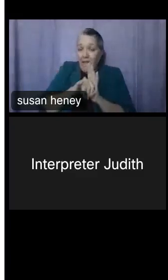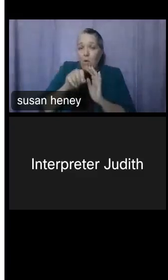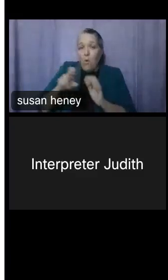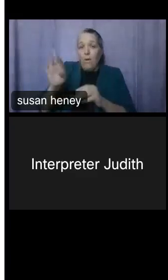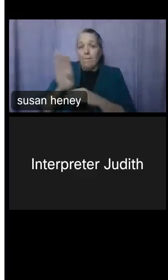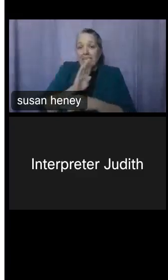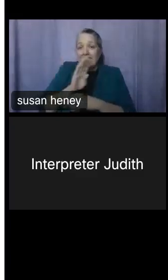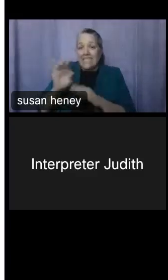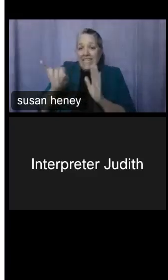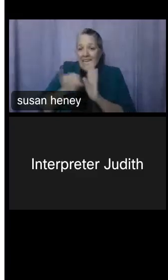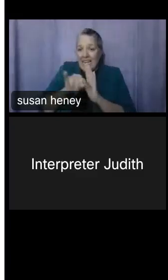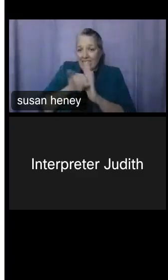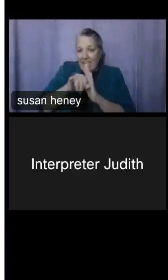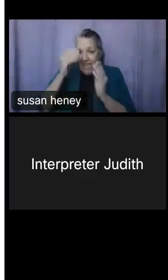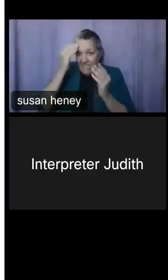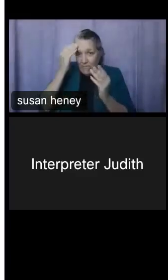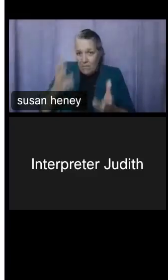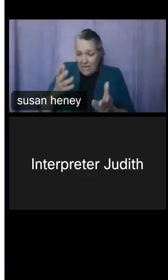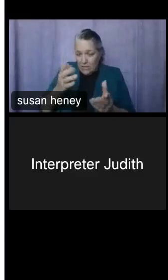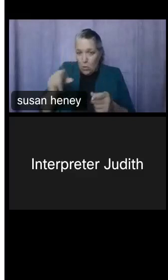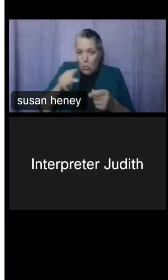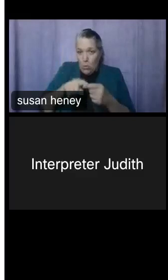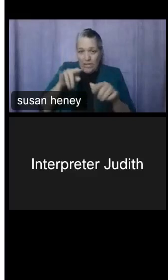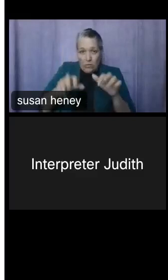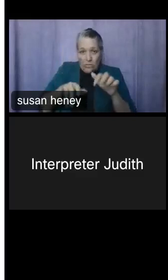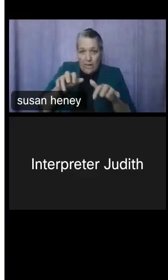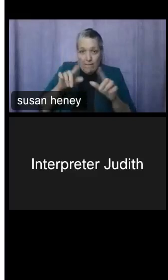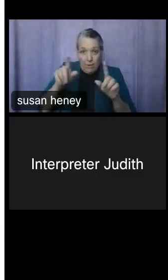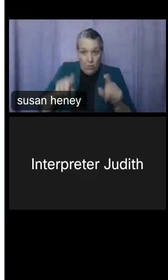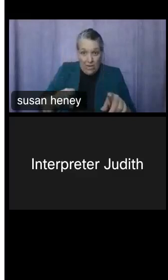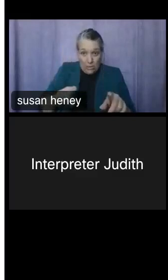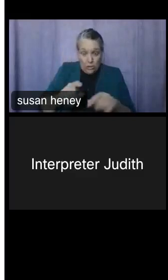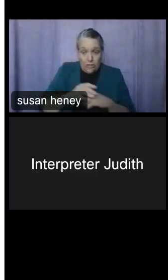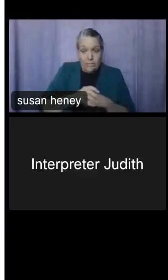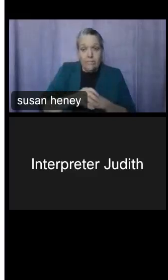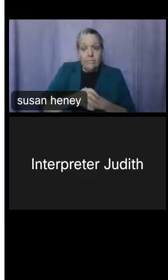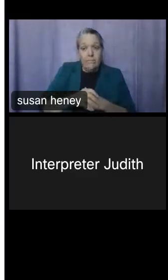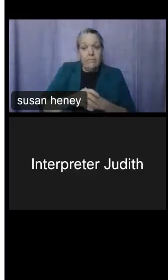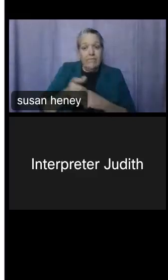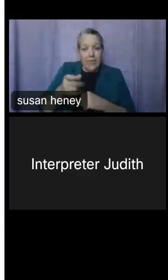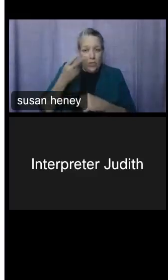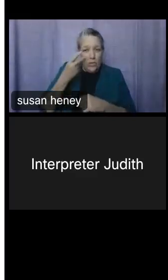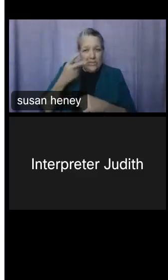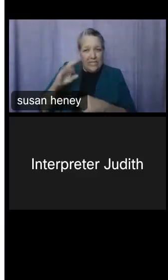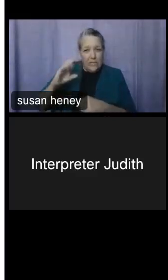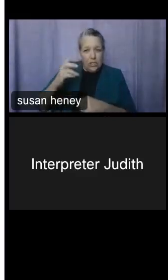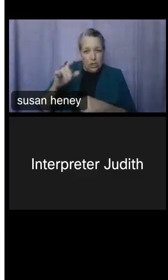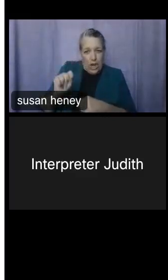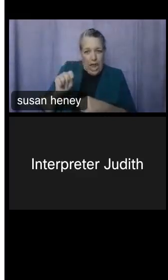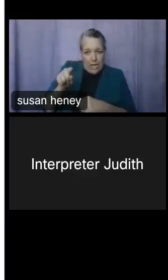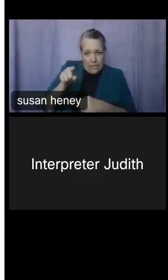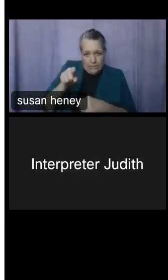Now let's talk about the chat panel. Look for that on your screen now. It's probably